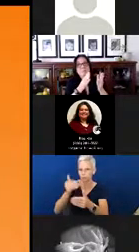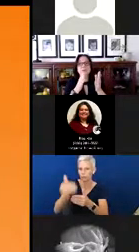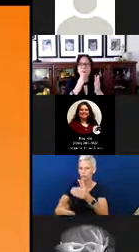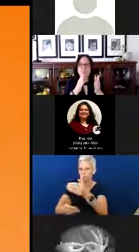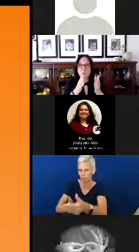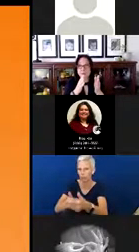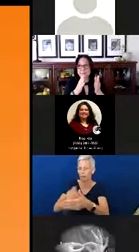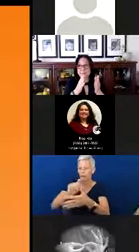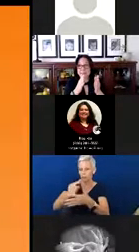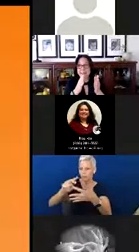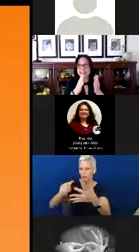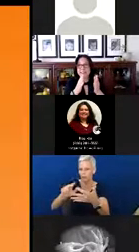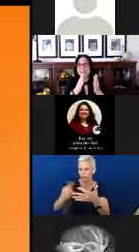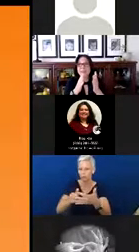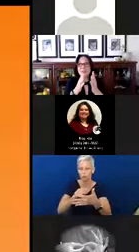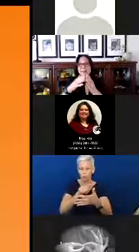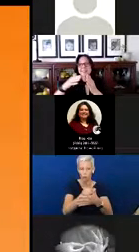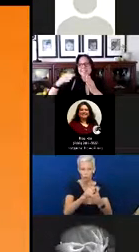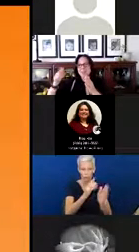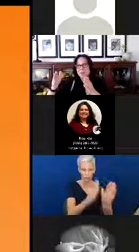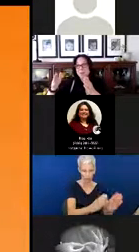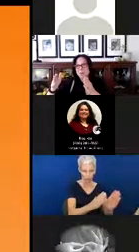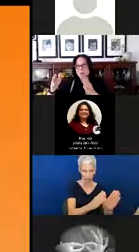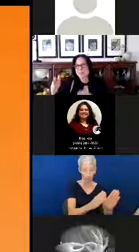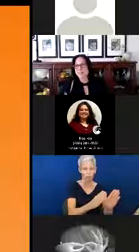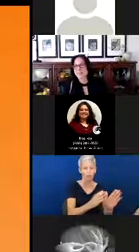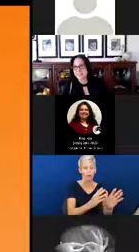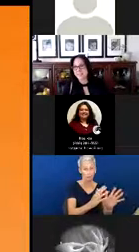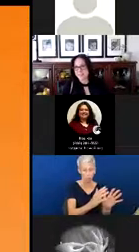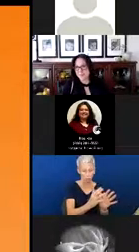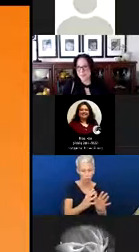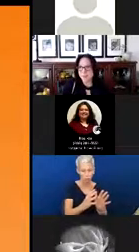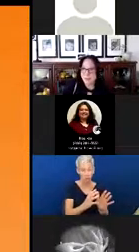through one stage, they're not necessarily going to move on to the next stage of that language